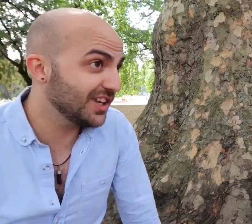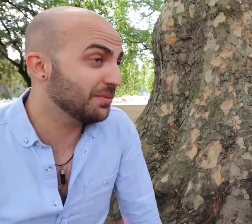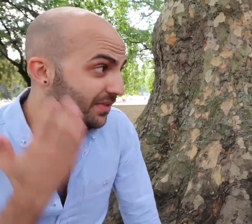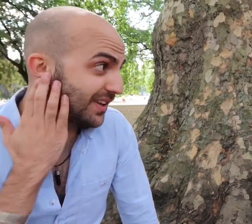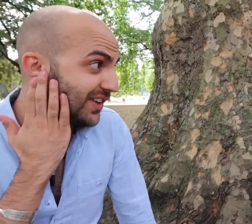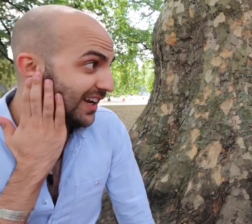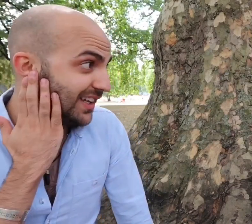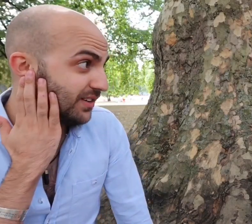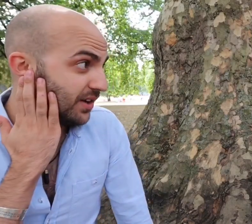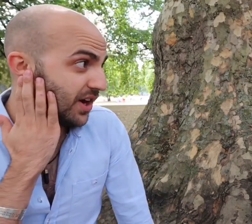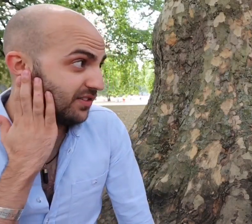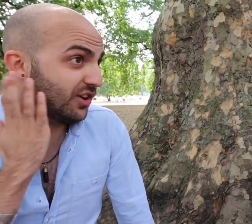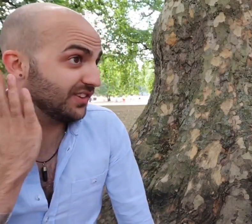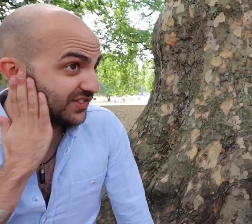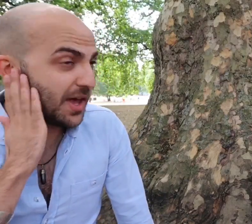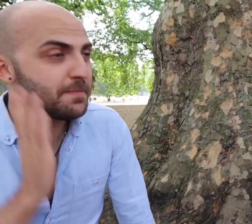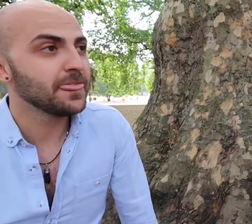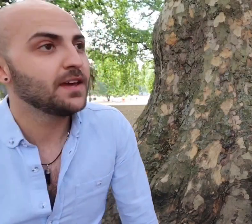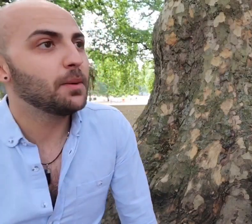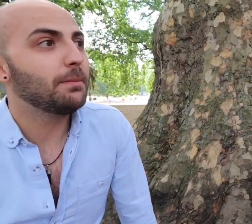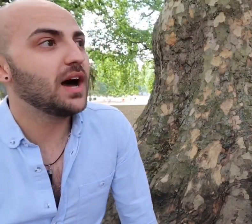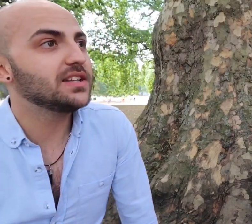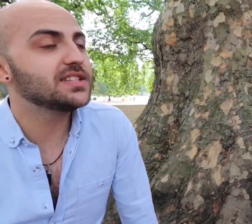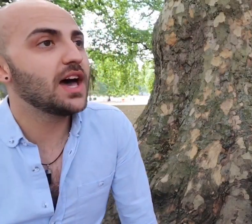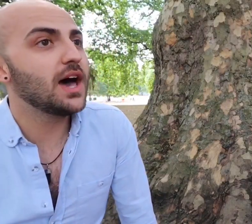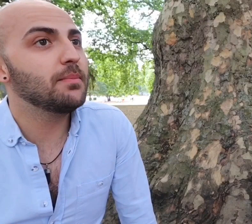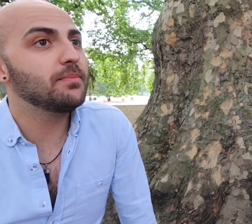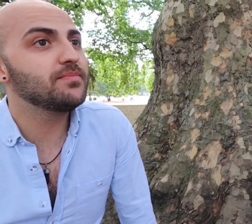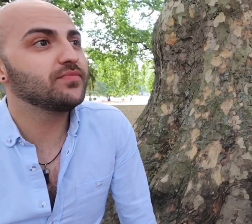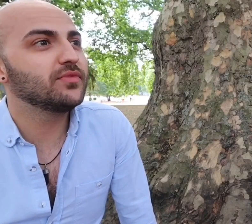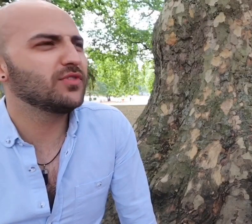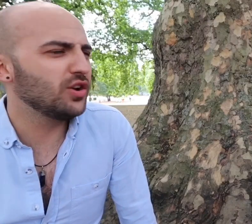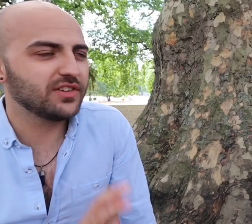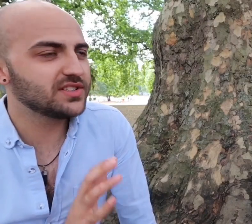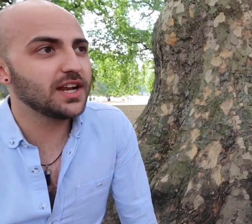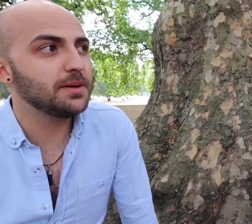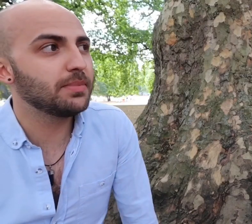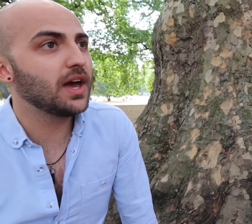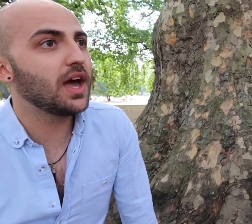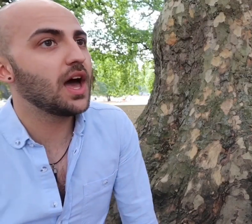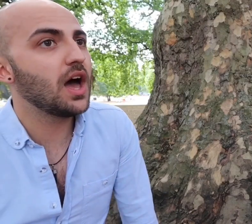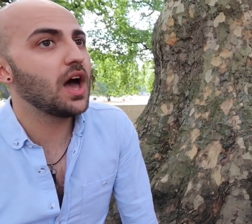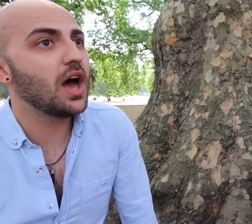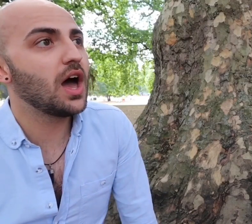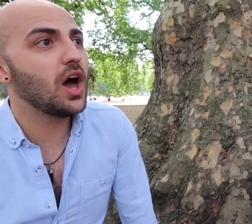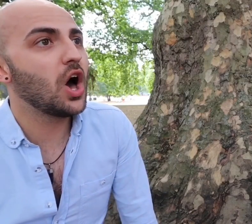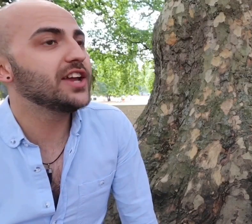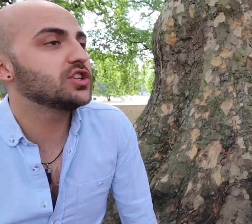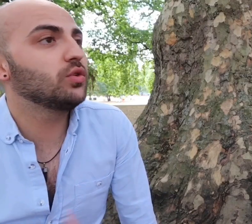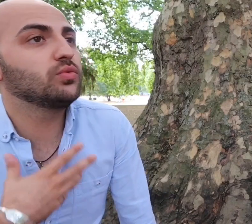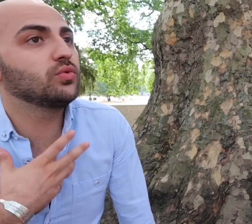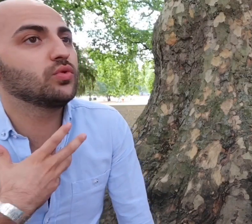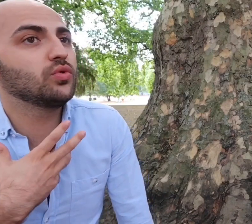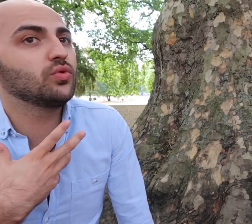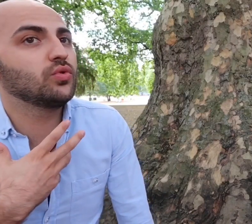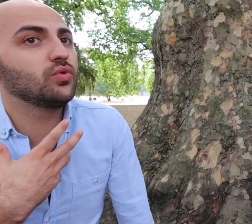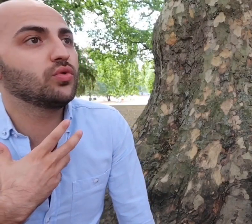slightly hard of hearing in this ear, but and only very slightly but I don't